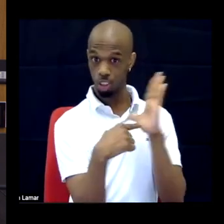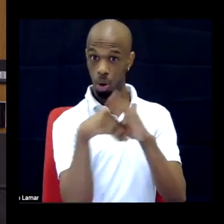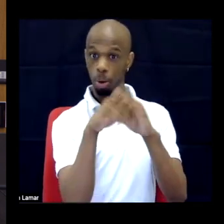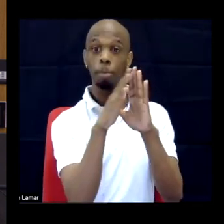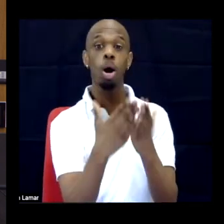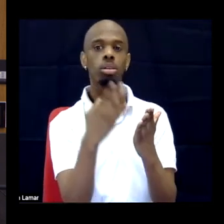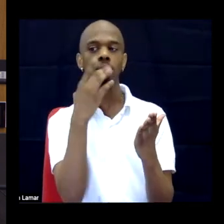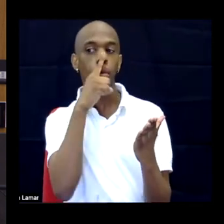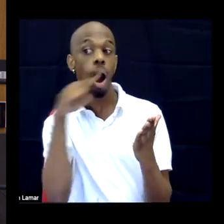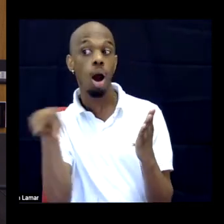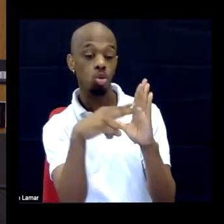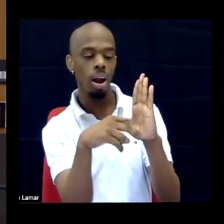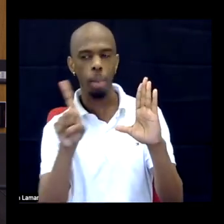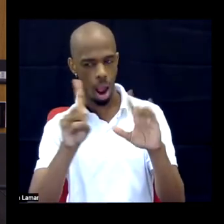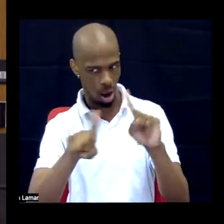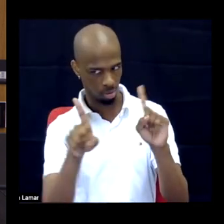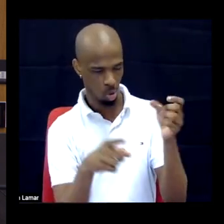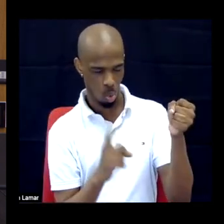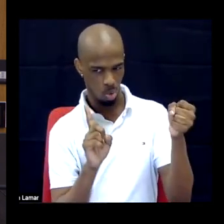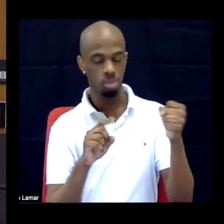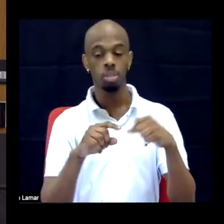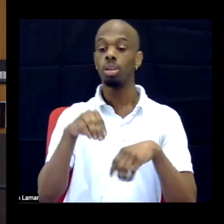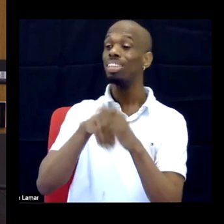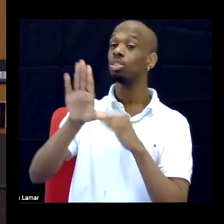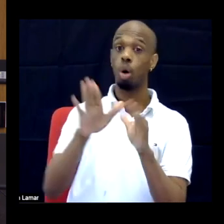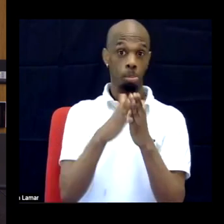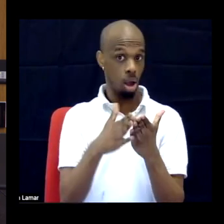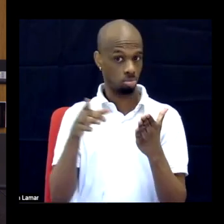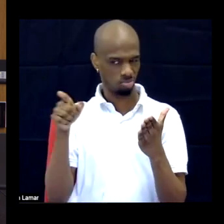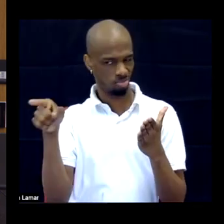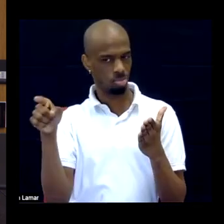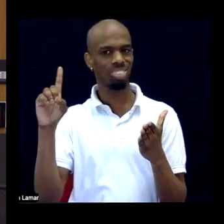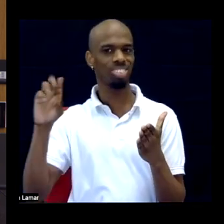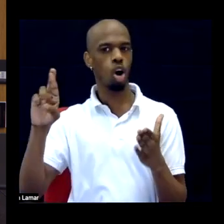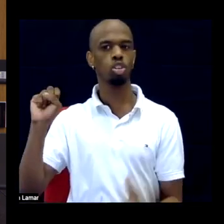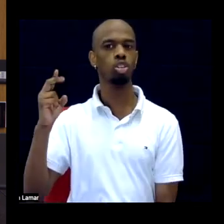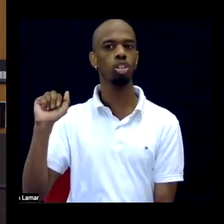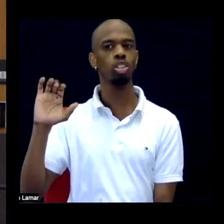And here's the question: In the book, there's several points where Dr. Schalk talks about